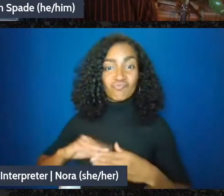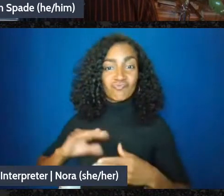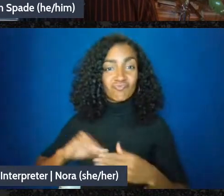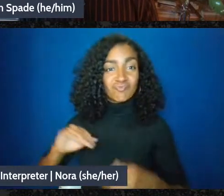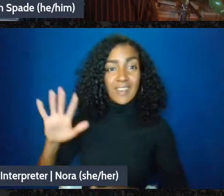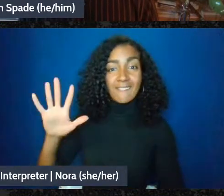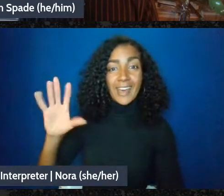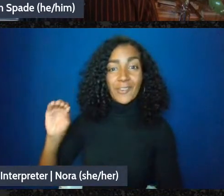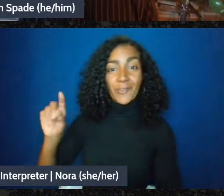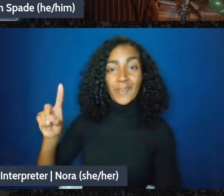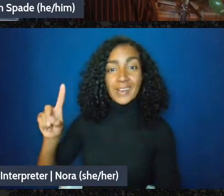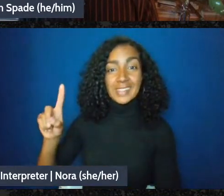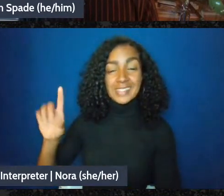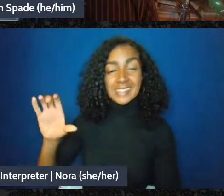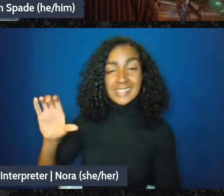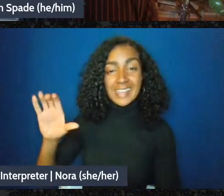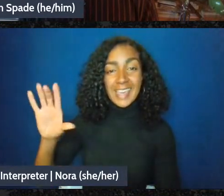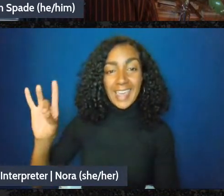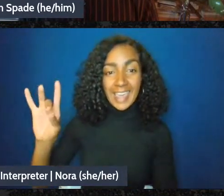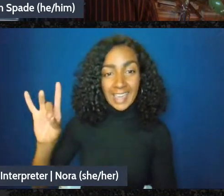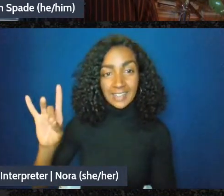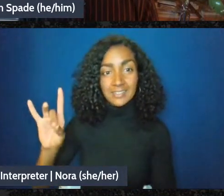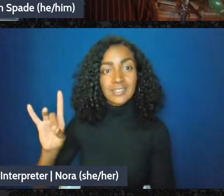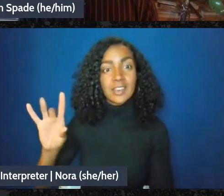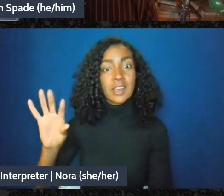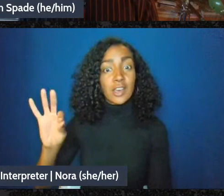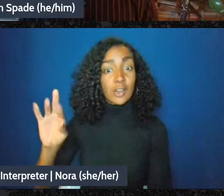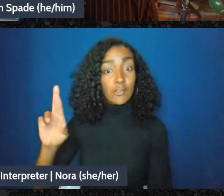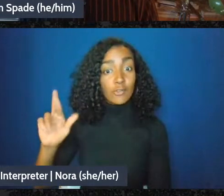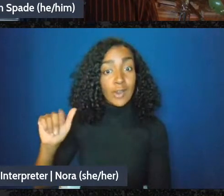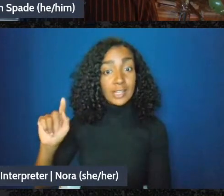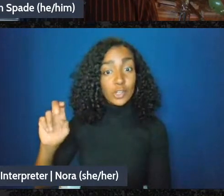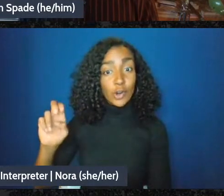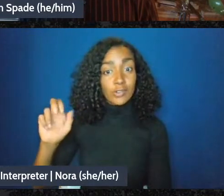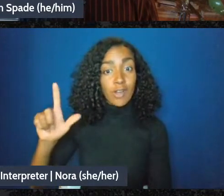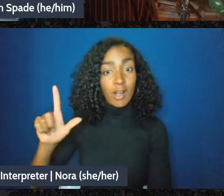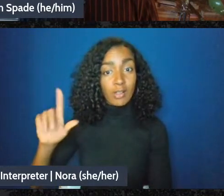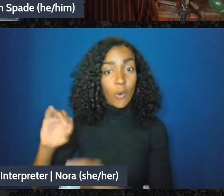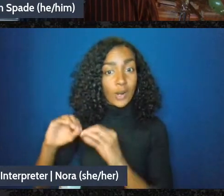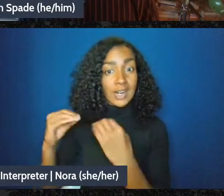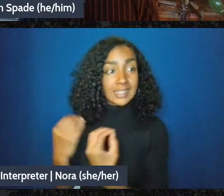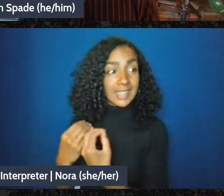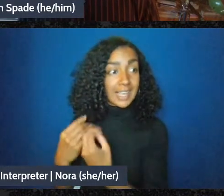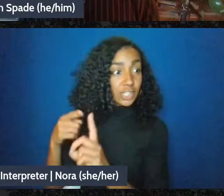fraternal organizations. MIKE: Yeah, 501c8s are-are cool, they're-they're